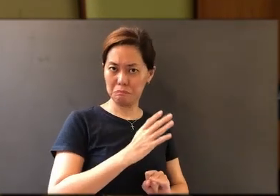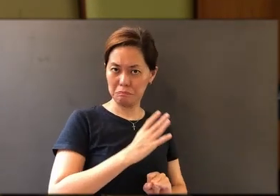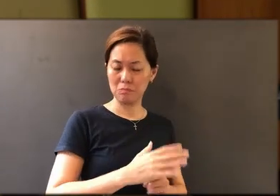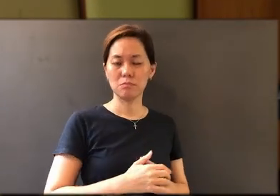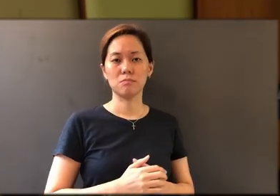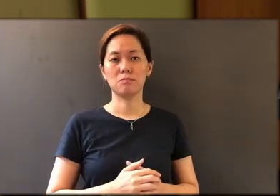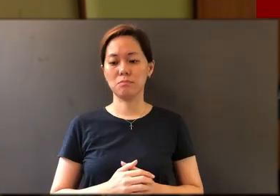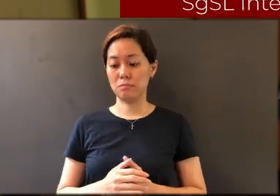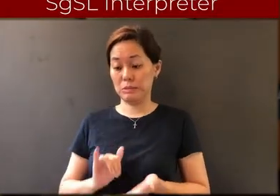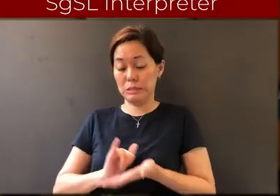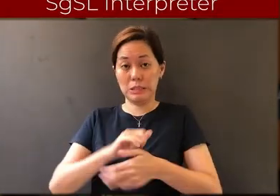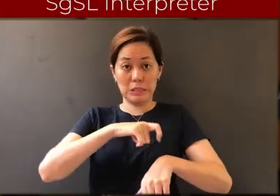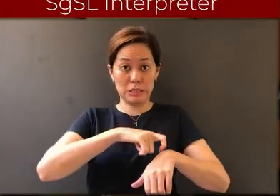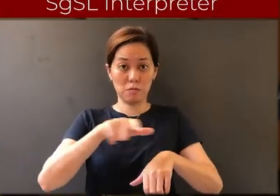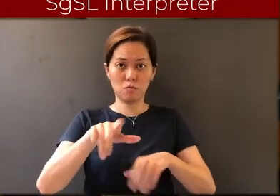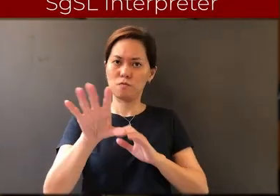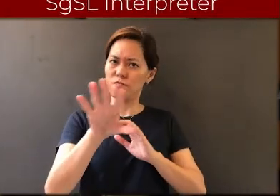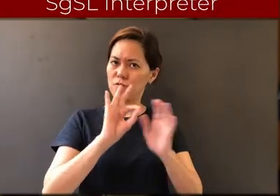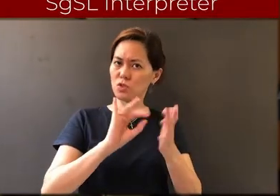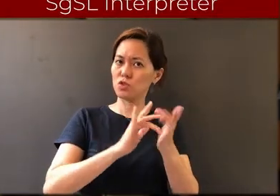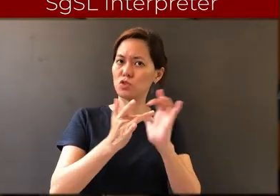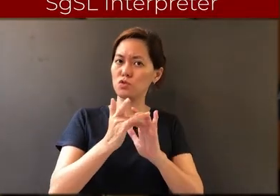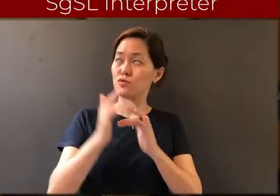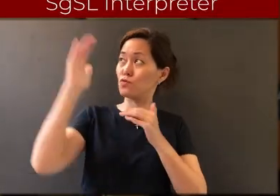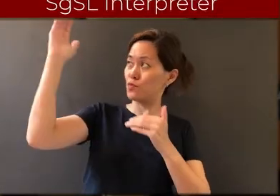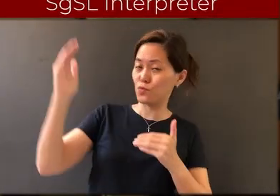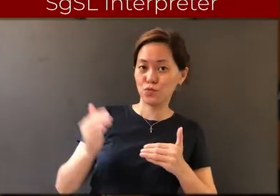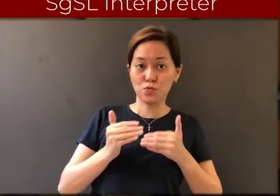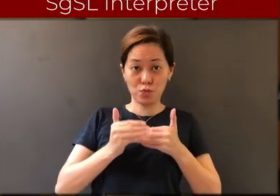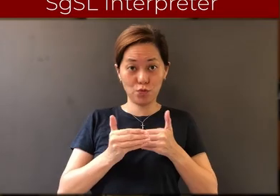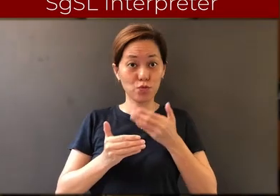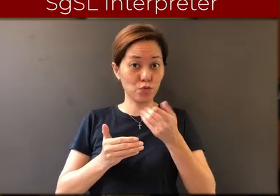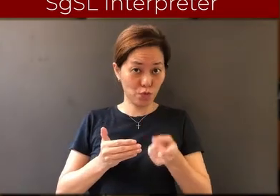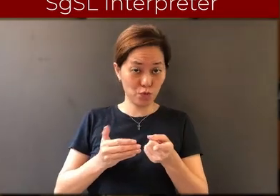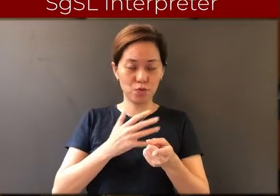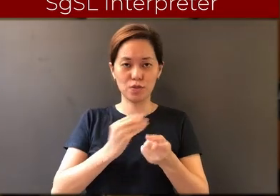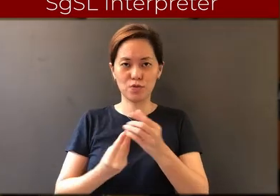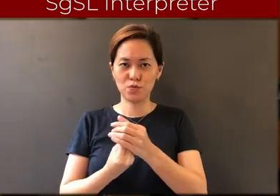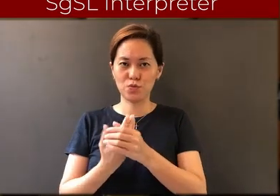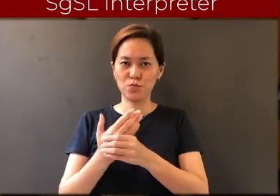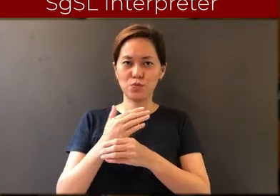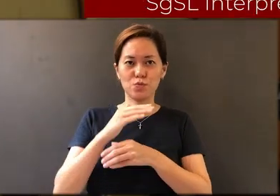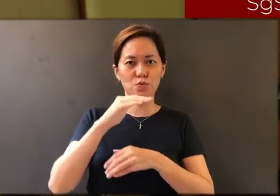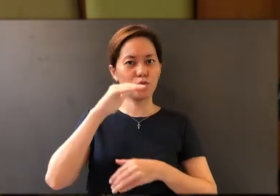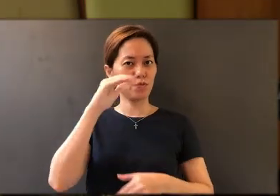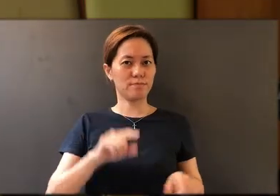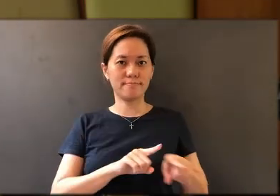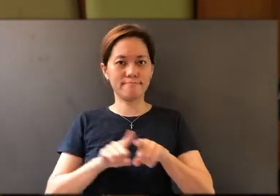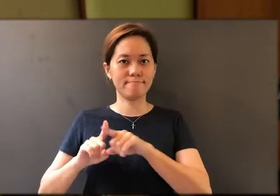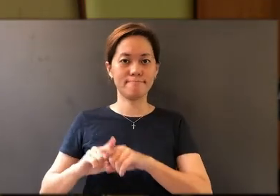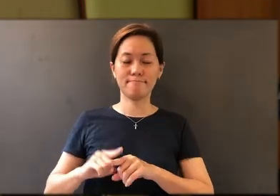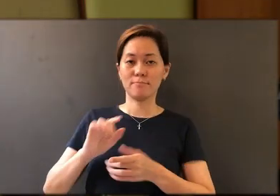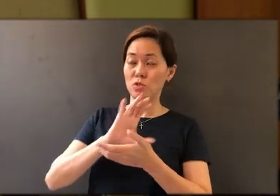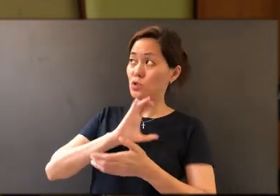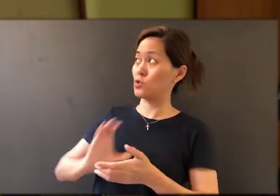and during this time, that you have found Jesus to be near you, and growing as a disciple of Christ. This August,